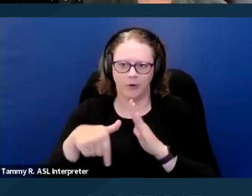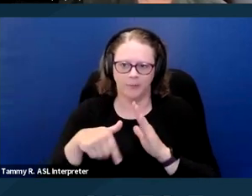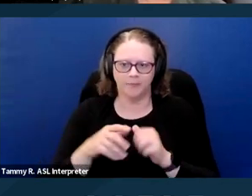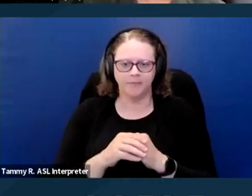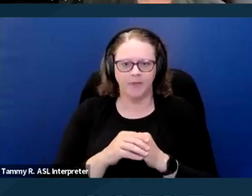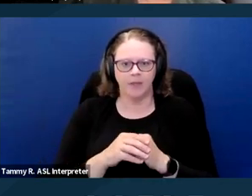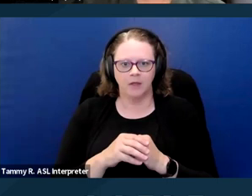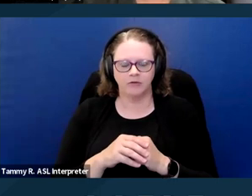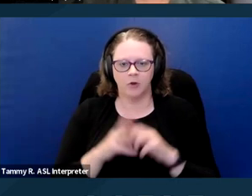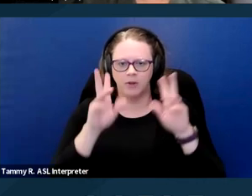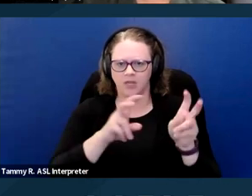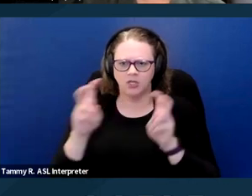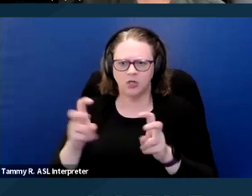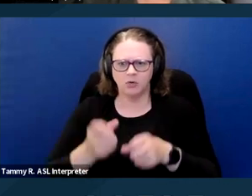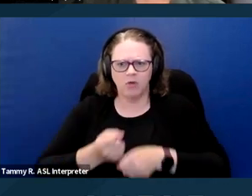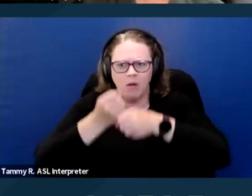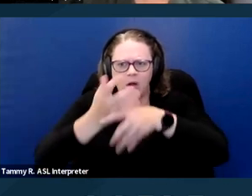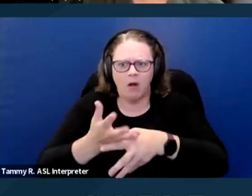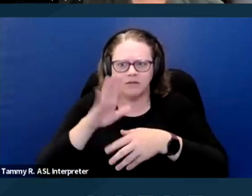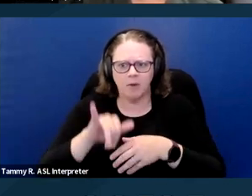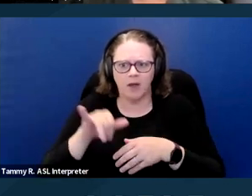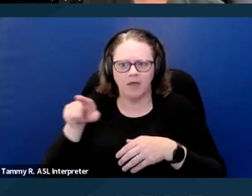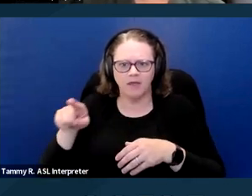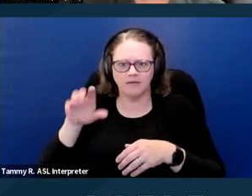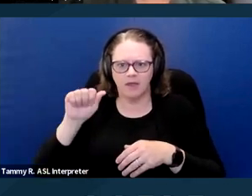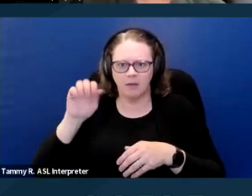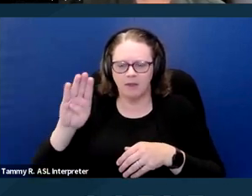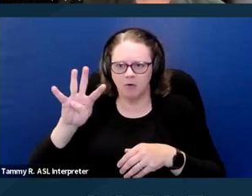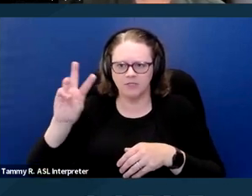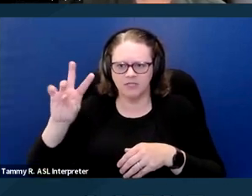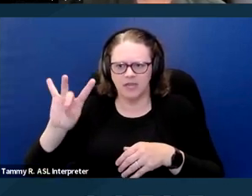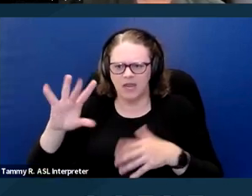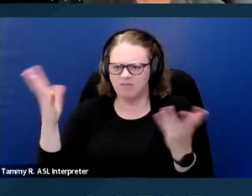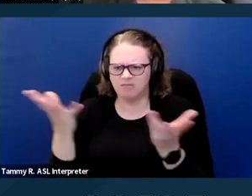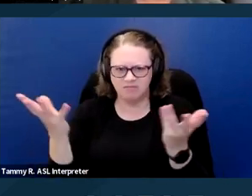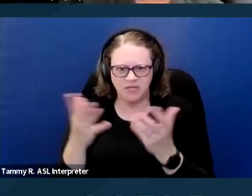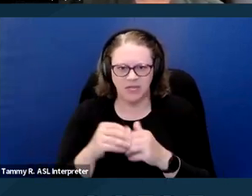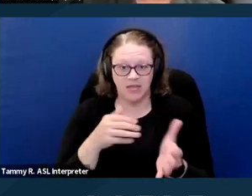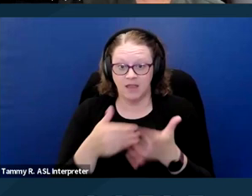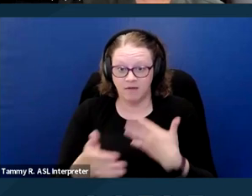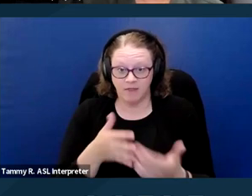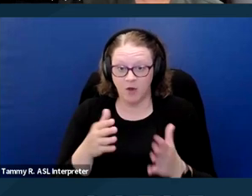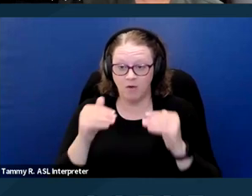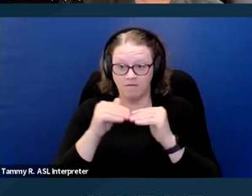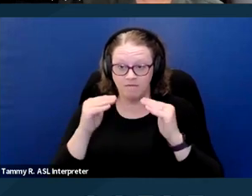So the issues created by this bill, despite the Fair Housing carve out